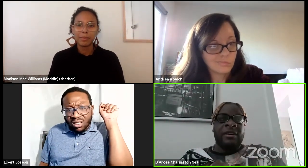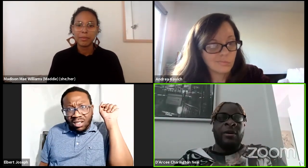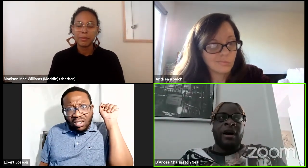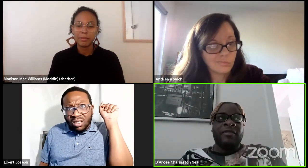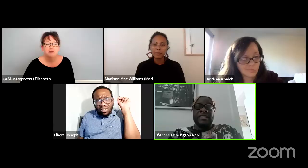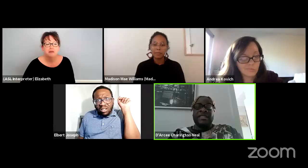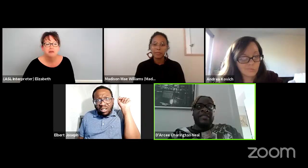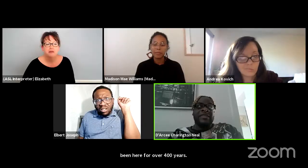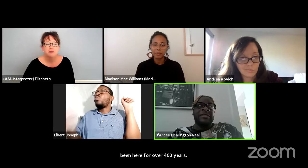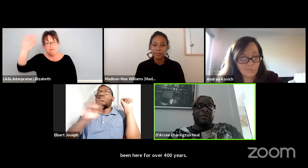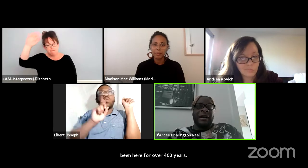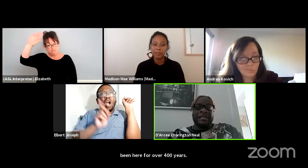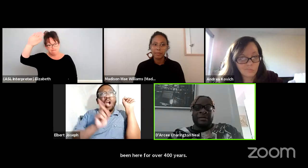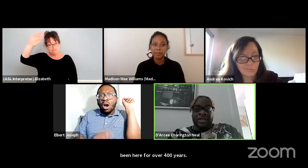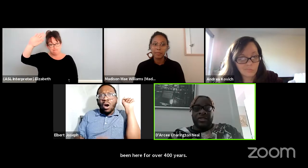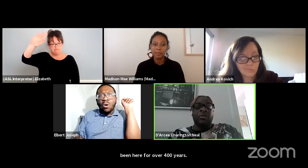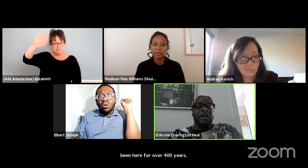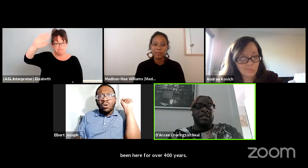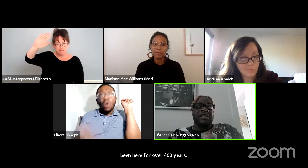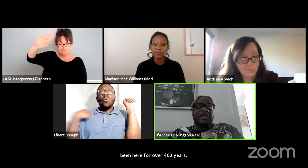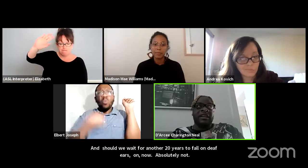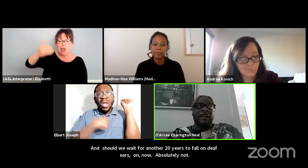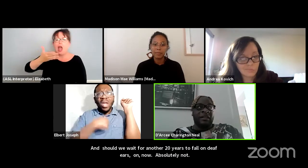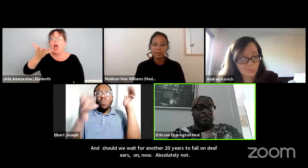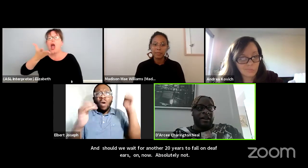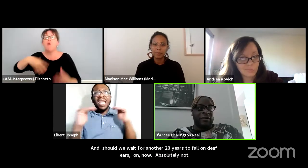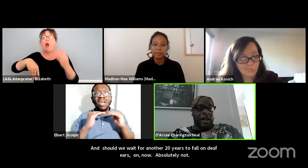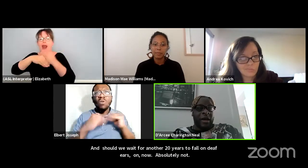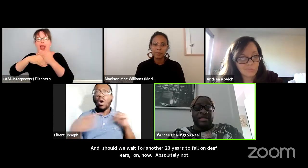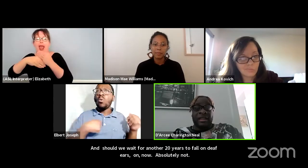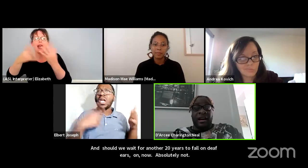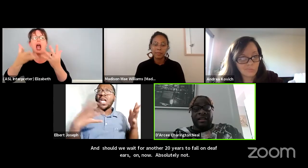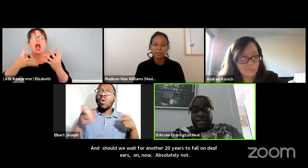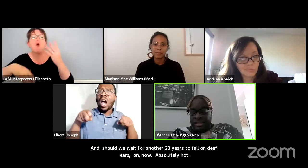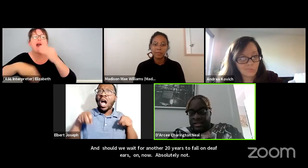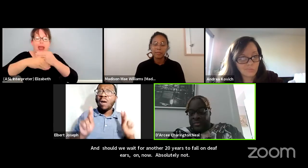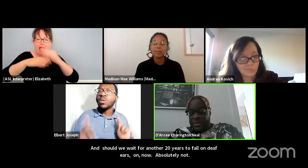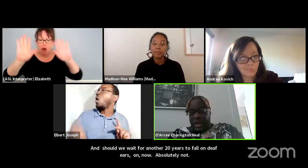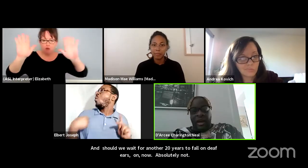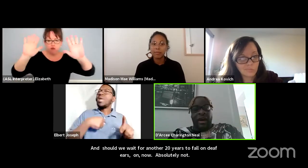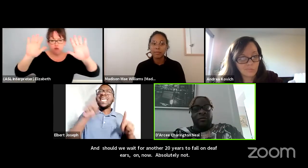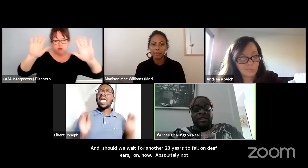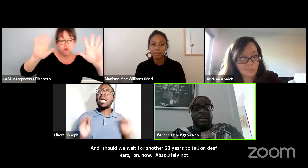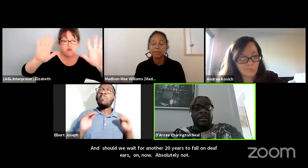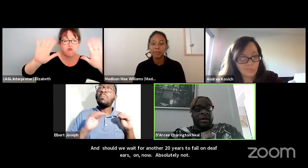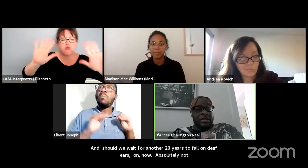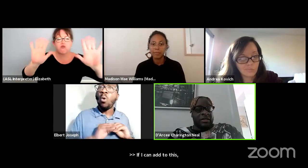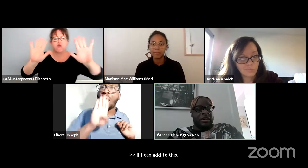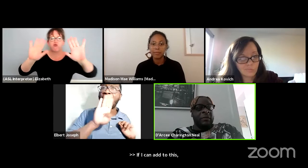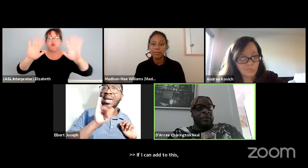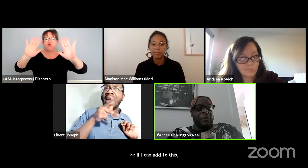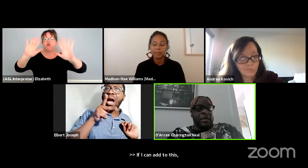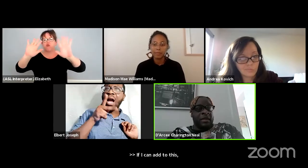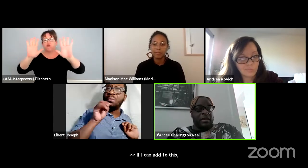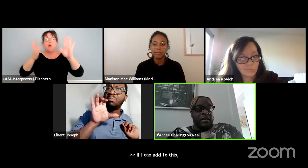so this is reminding me so much of when I was in college, I was a theater major.